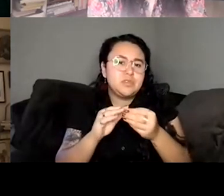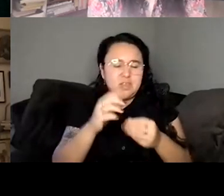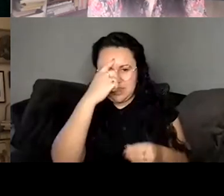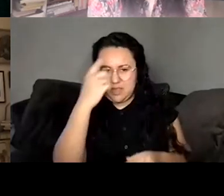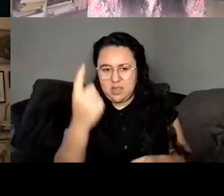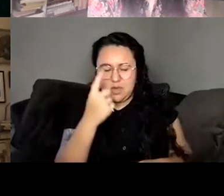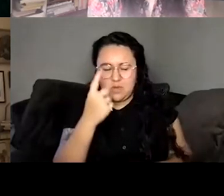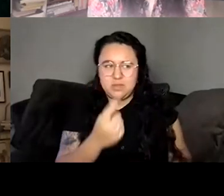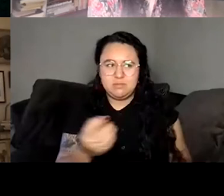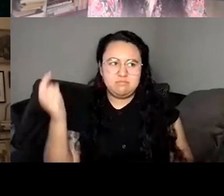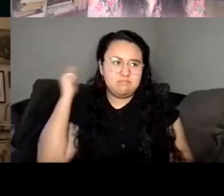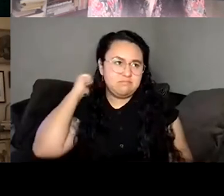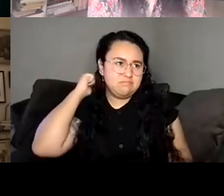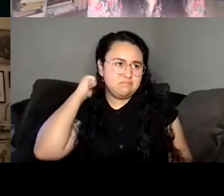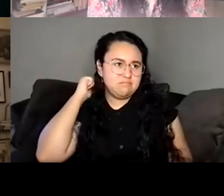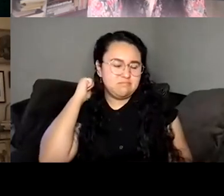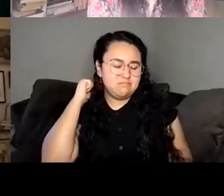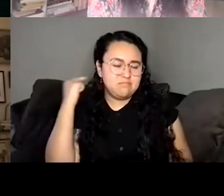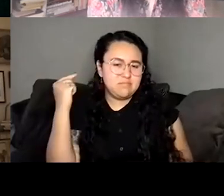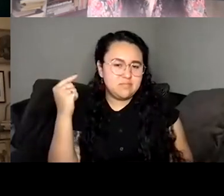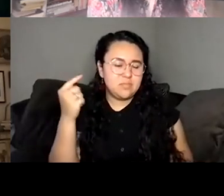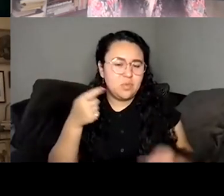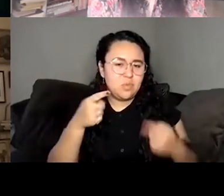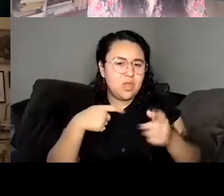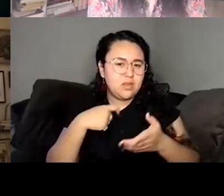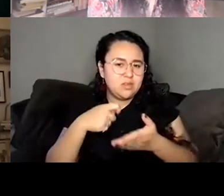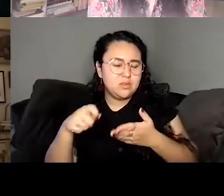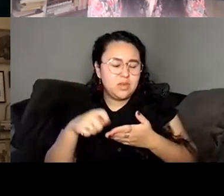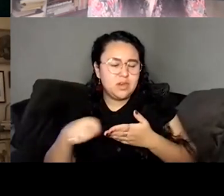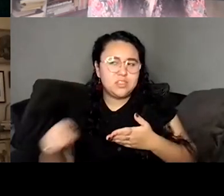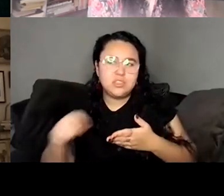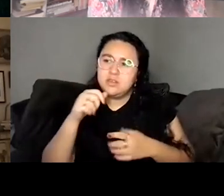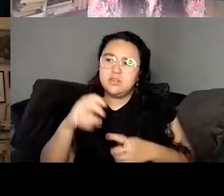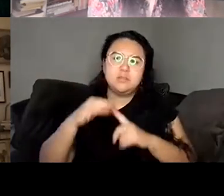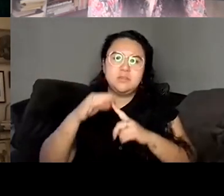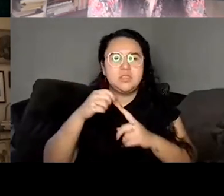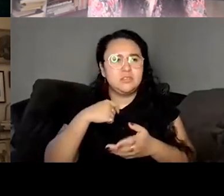in my head while I was writing her because I was like, I thought that she was special